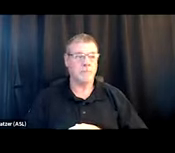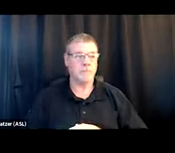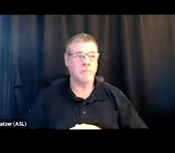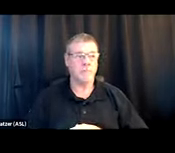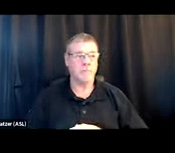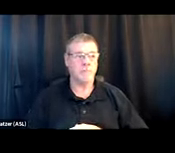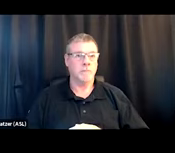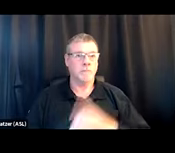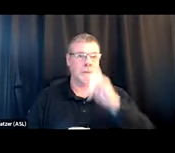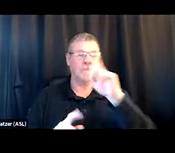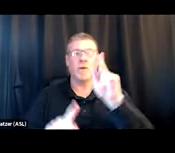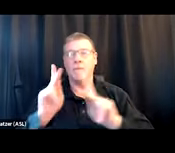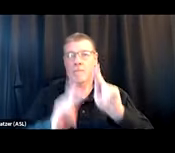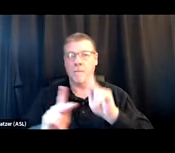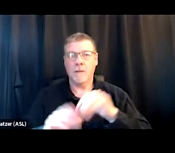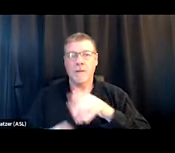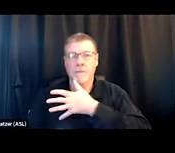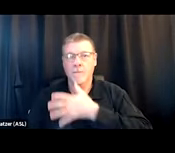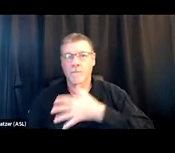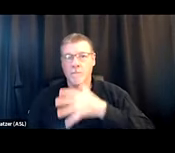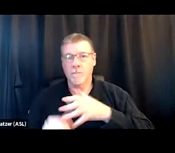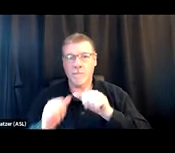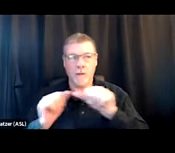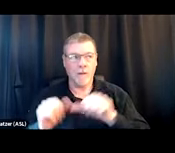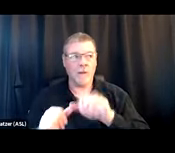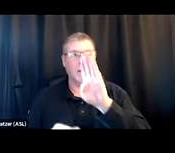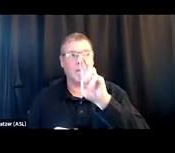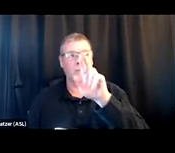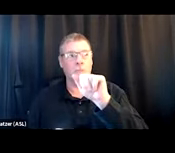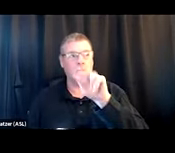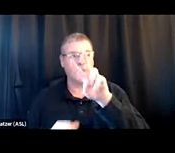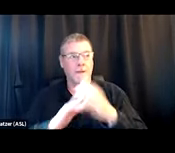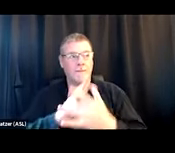for folks in rural areas. I already mentioned Brave Technologies a little bit.